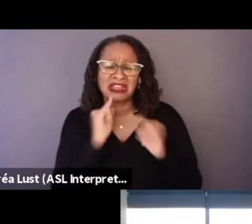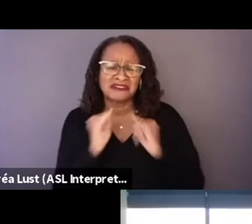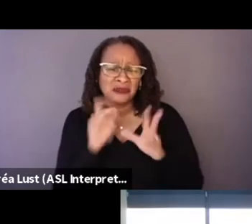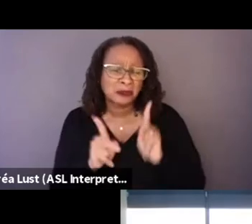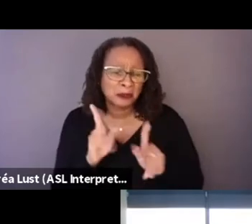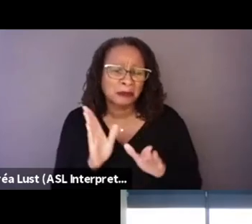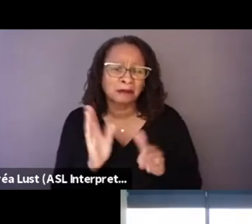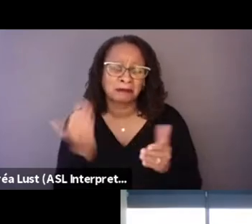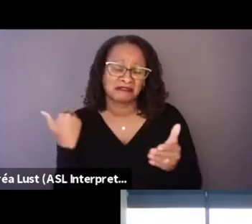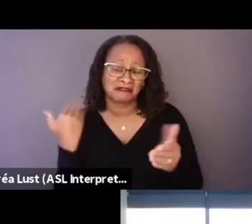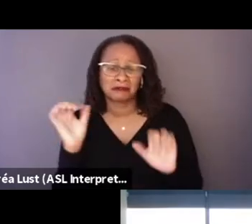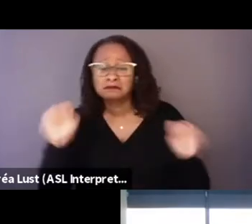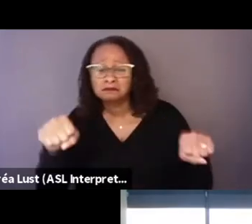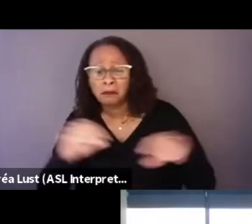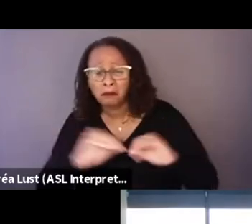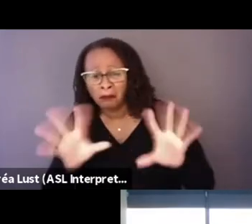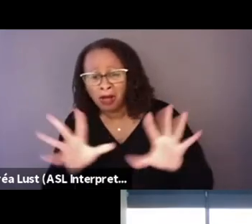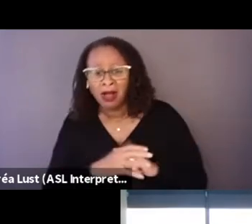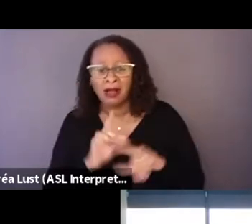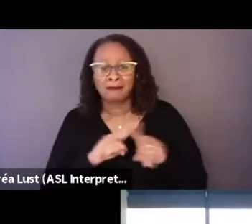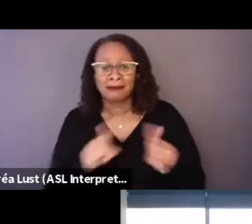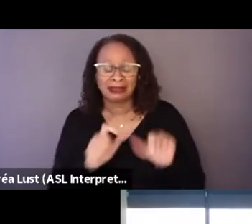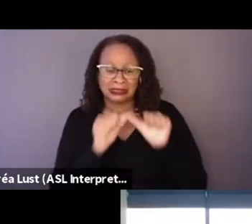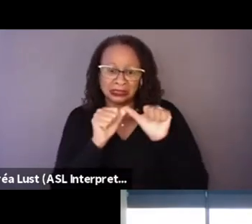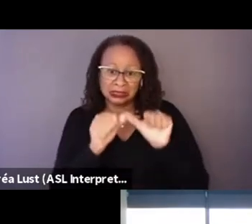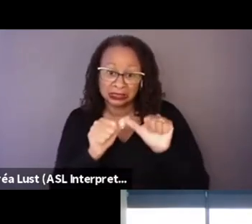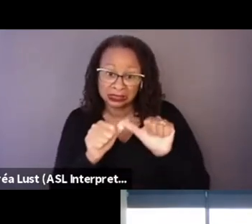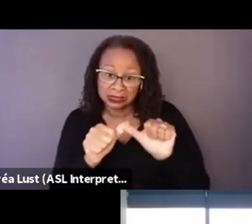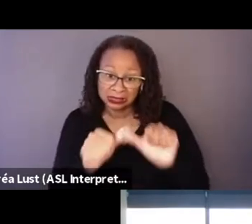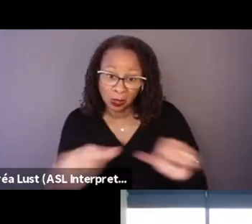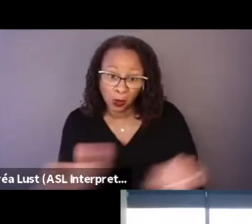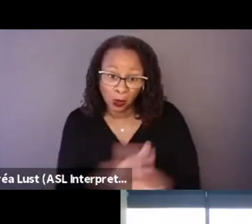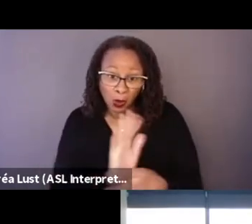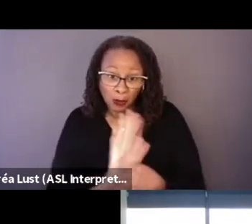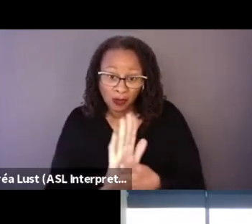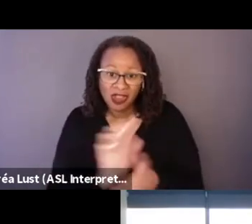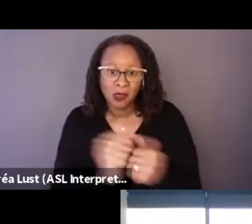But, you know, sustaining a whole movie with that